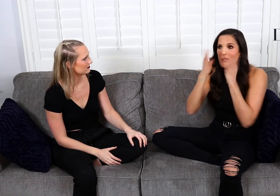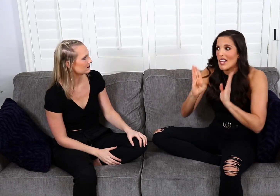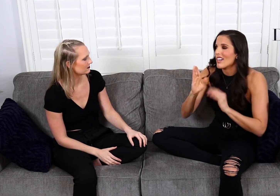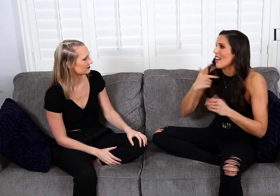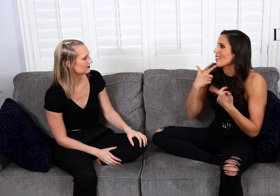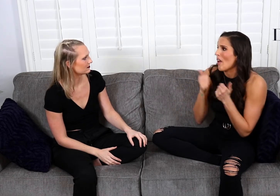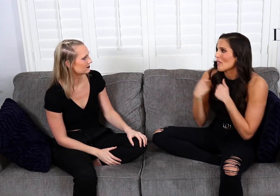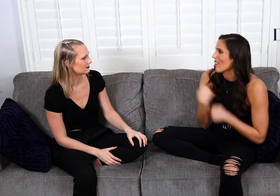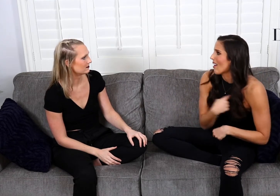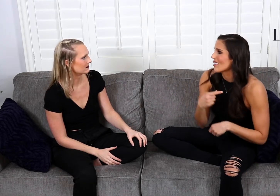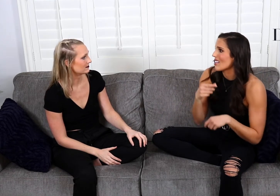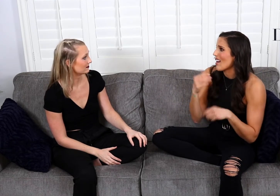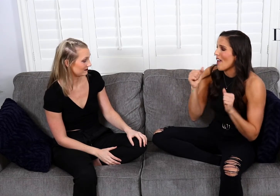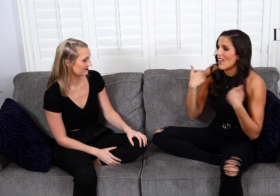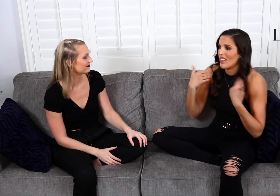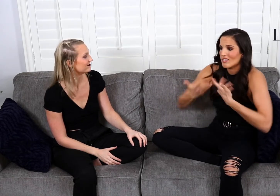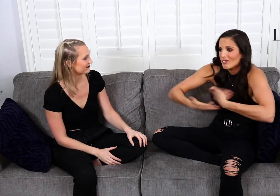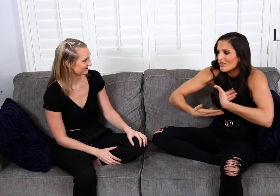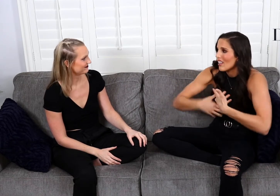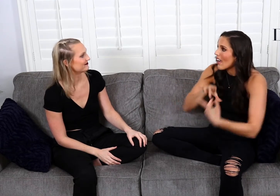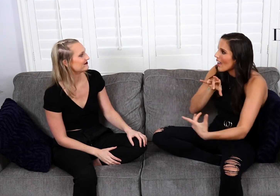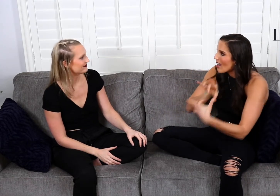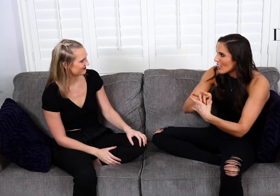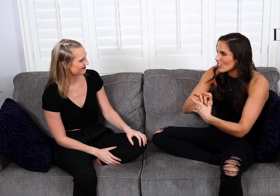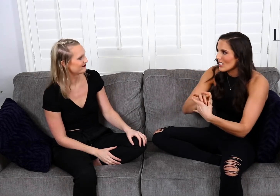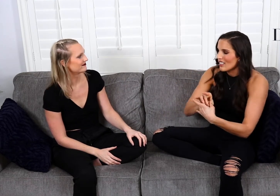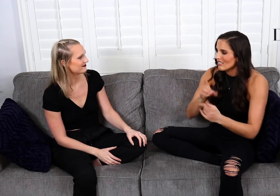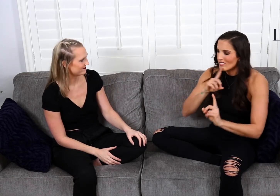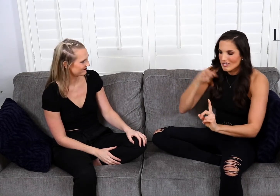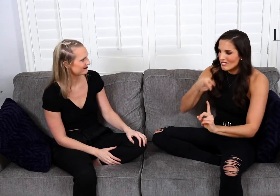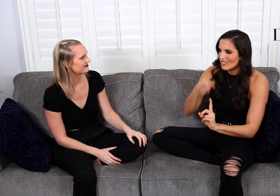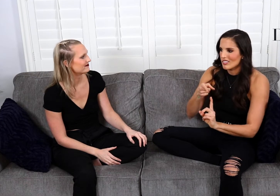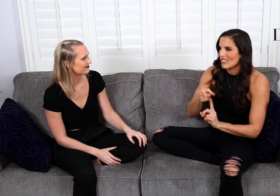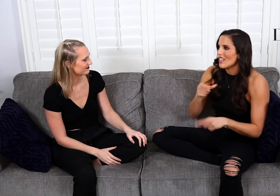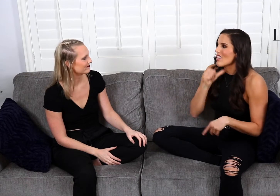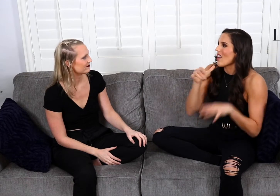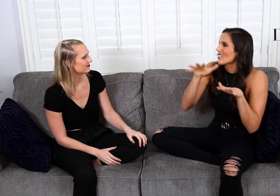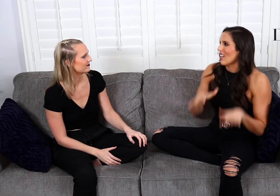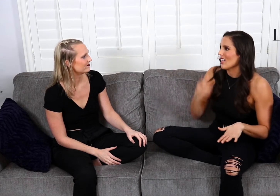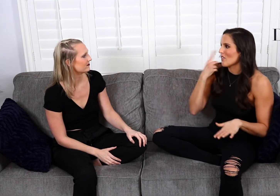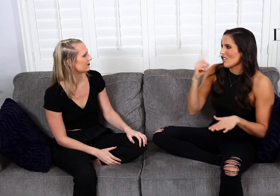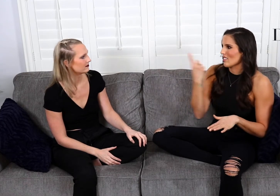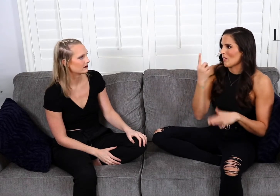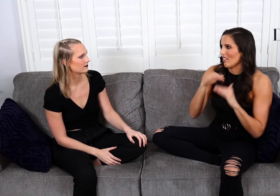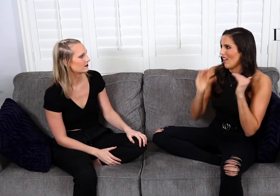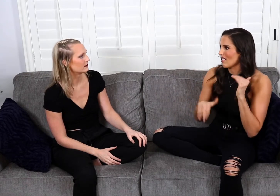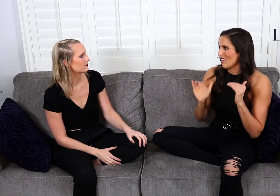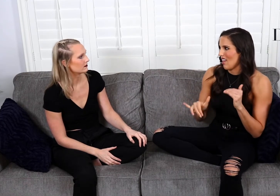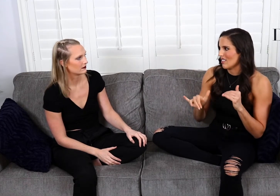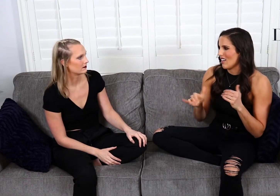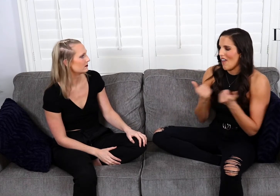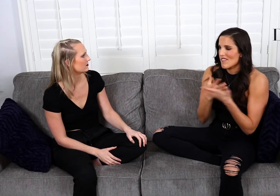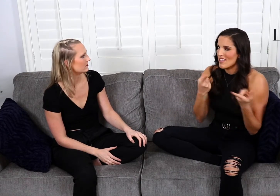and the open-minded and laugh with us and have that kind of dialogue and connection. and not settling for someone less than that.